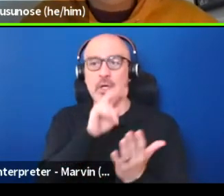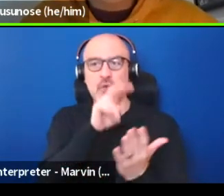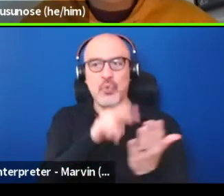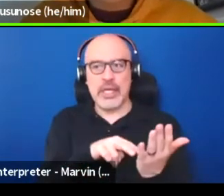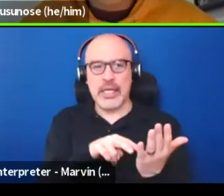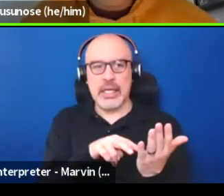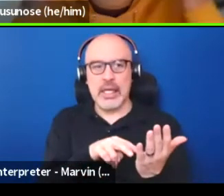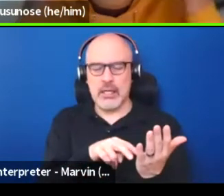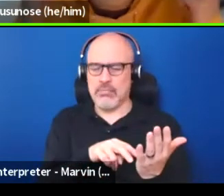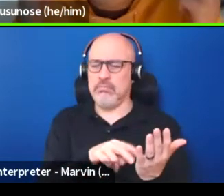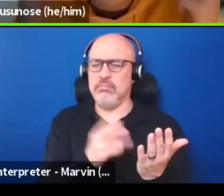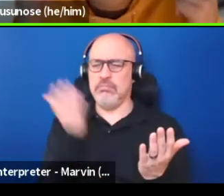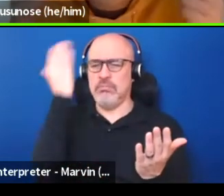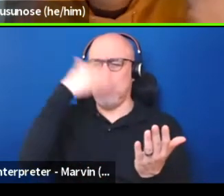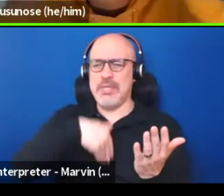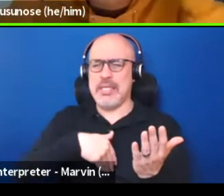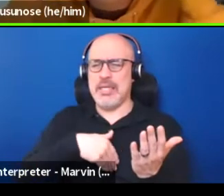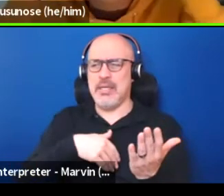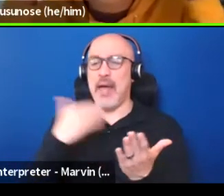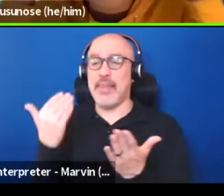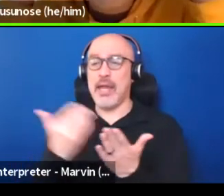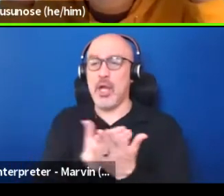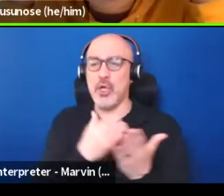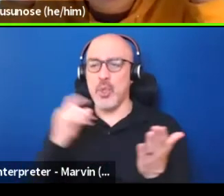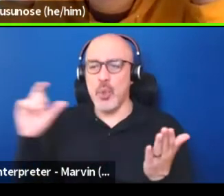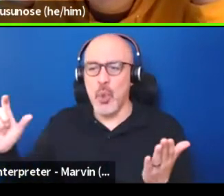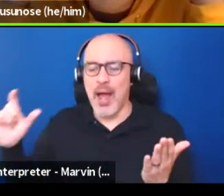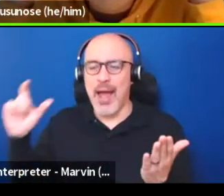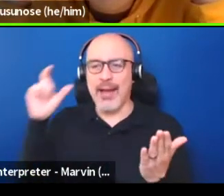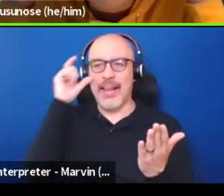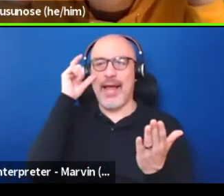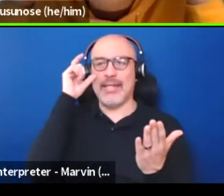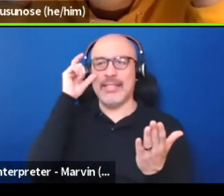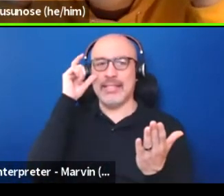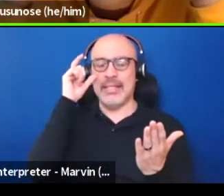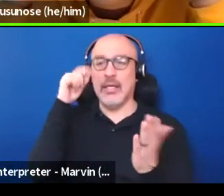And then you put on this pair, like let's think of it through the eyes of critical feminist theory.